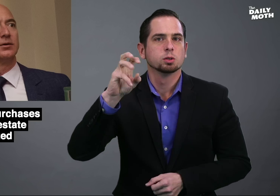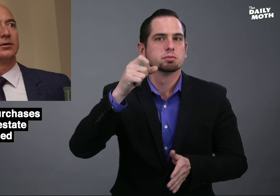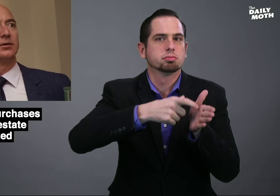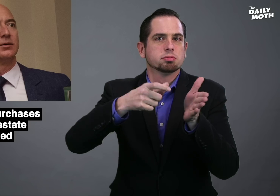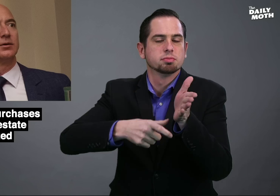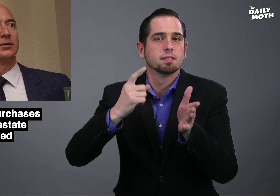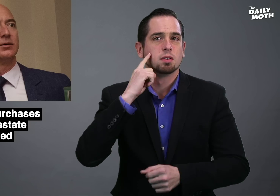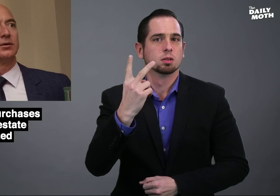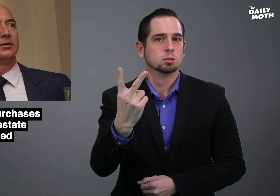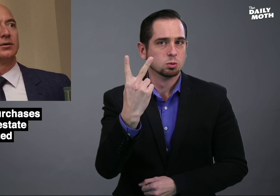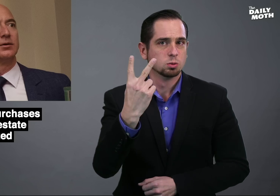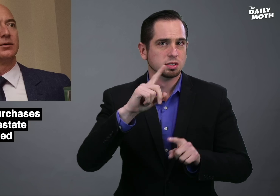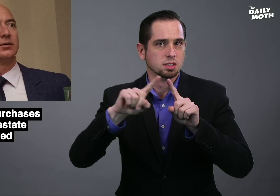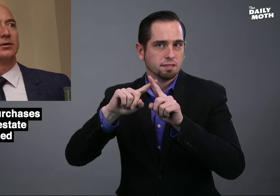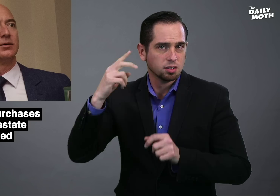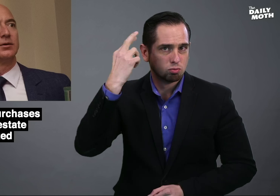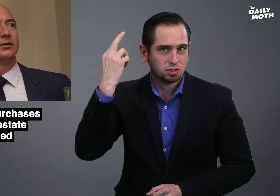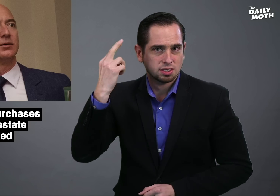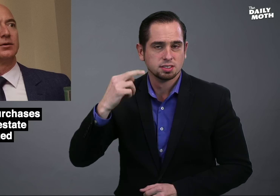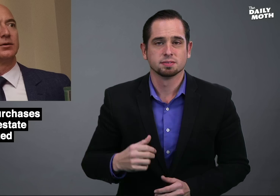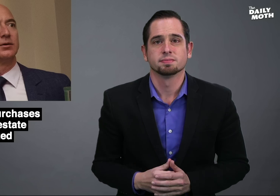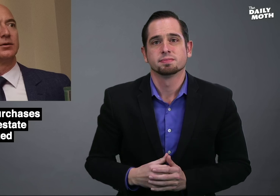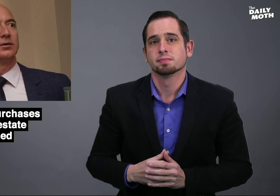news headlines for two different reasons.